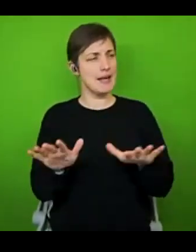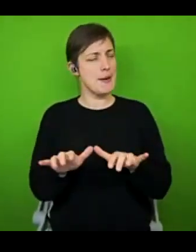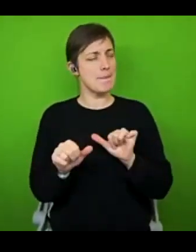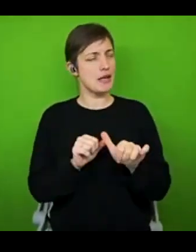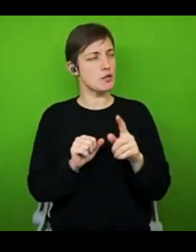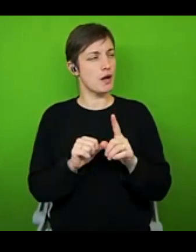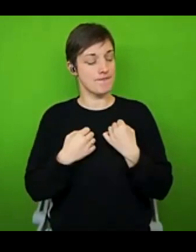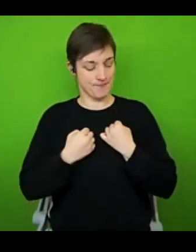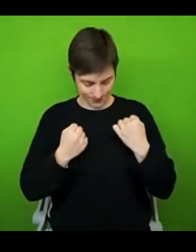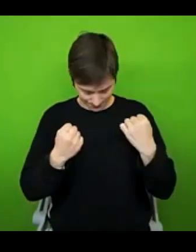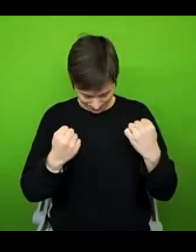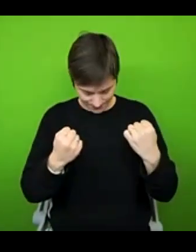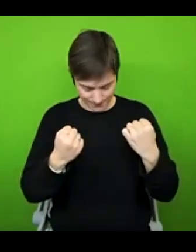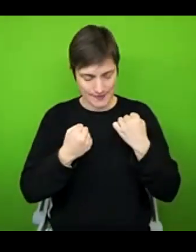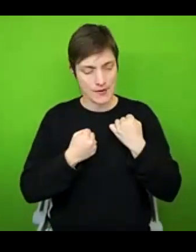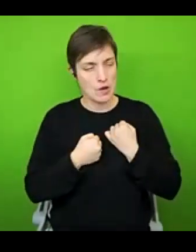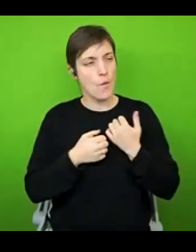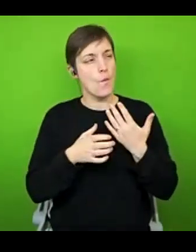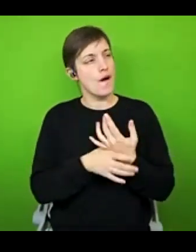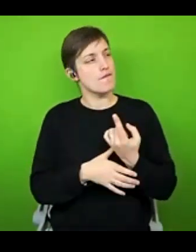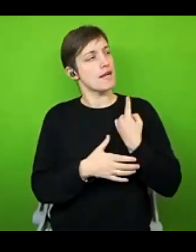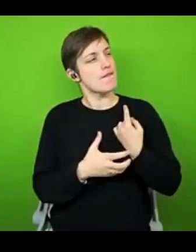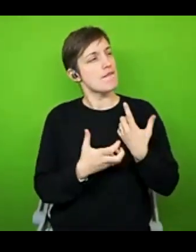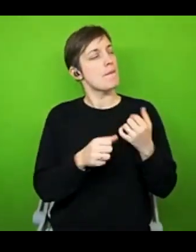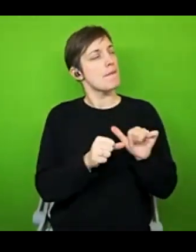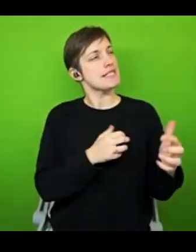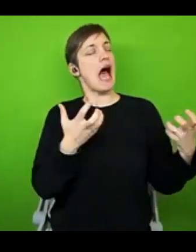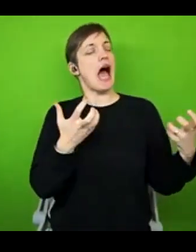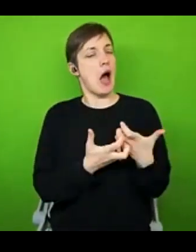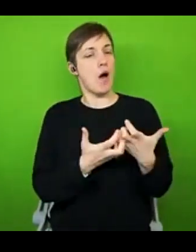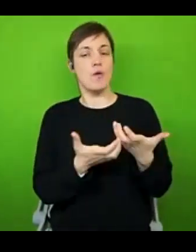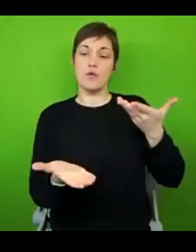work for you. Rather than comparing yourself with others, even those with the same chronic illness.